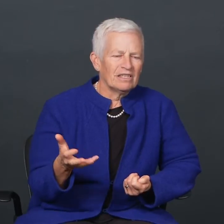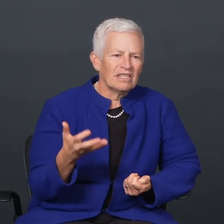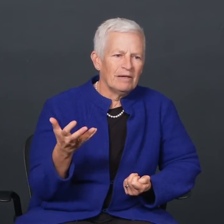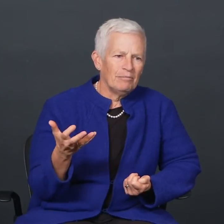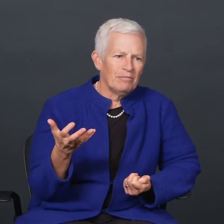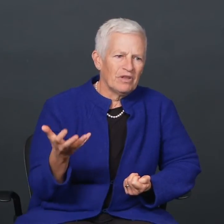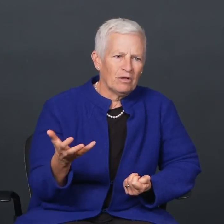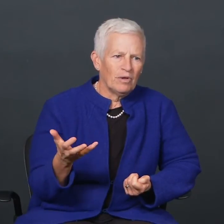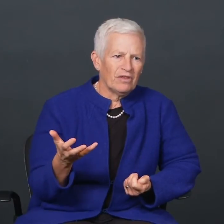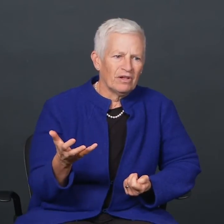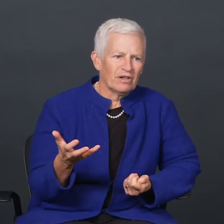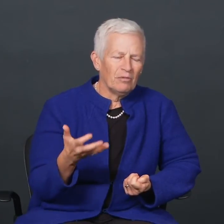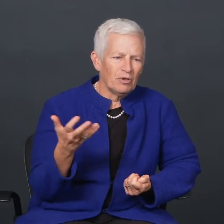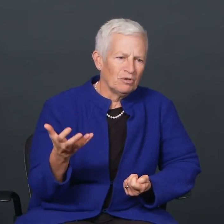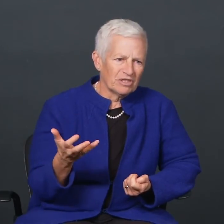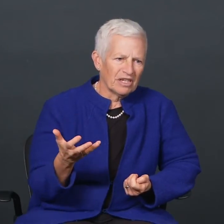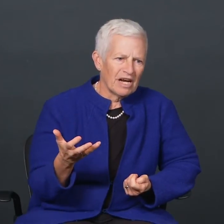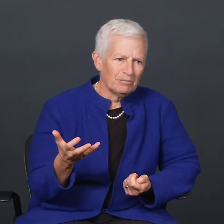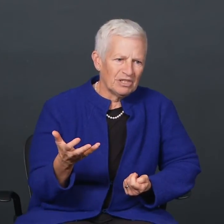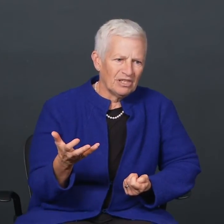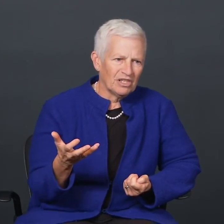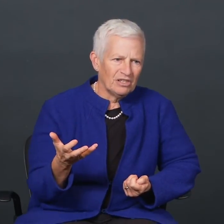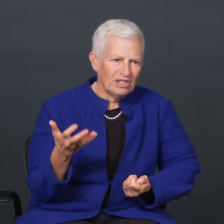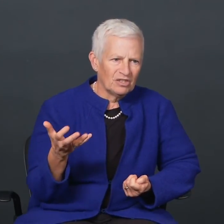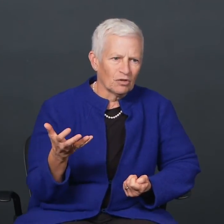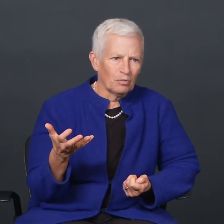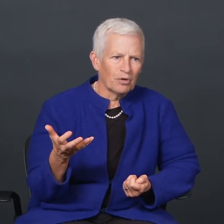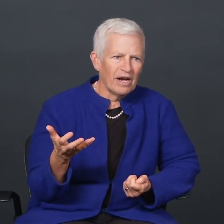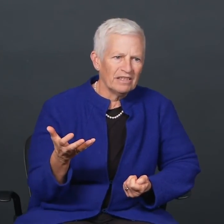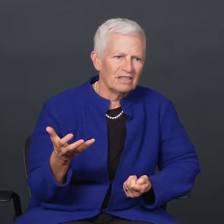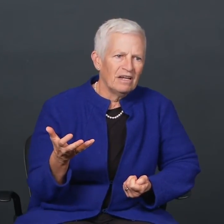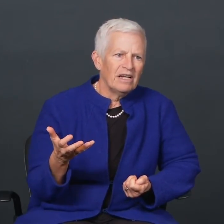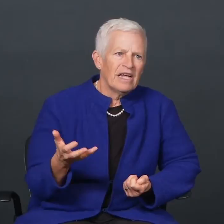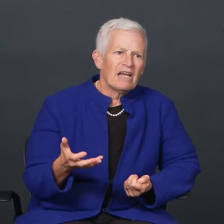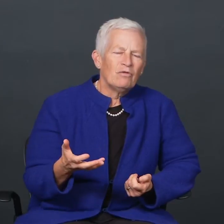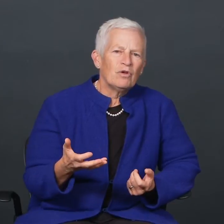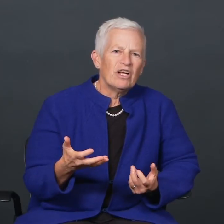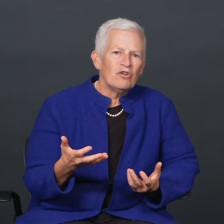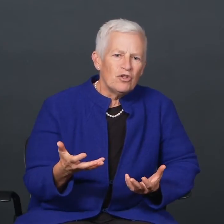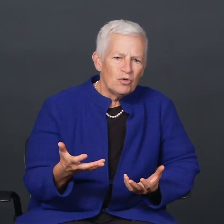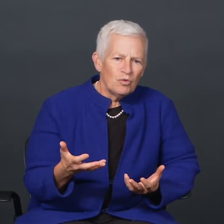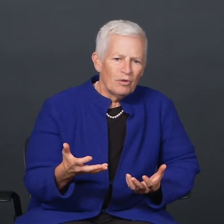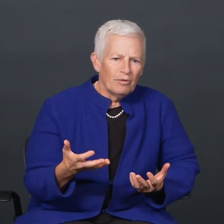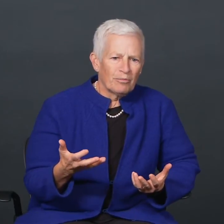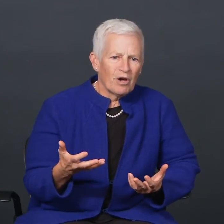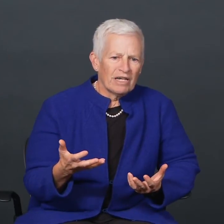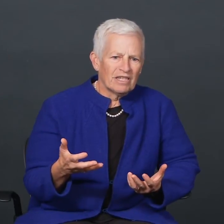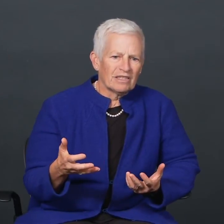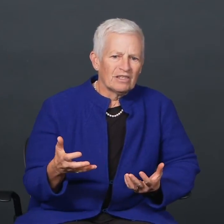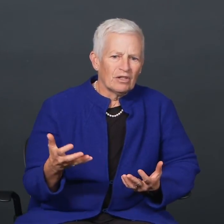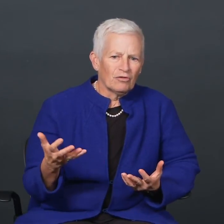And the same thing with the Computers in Composition Digital Press: if you can do projects that